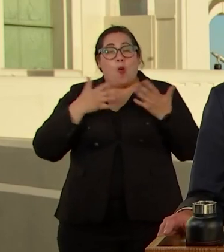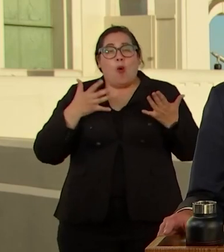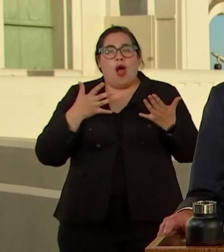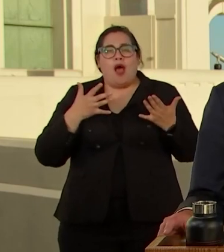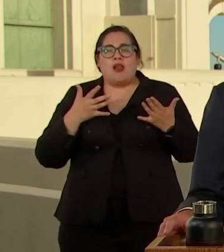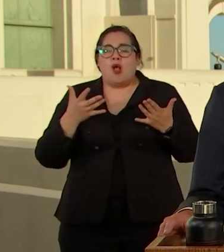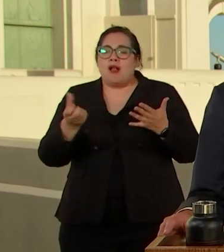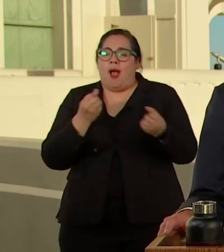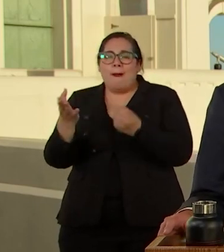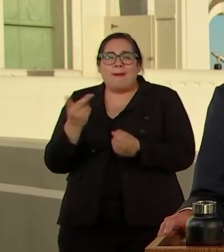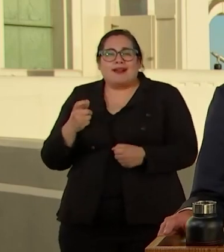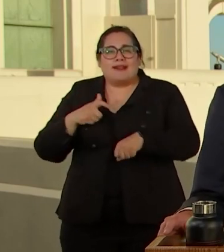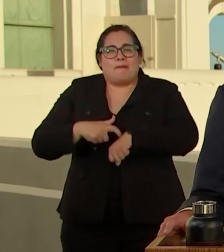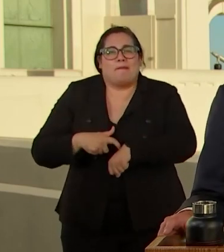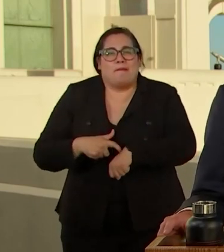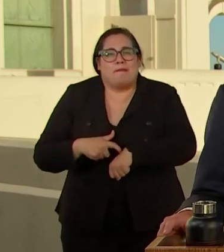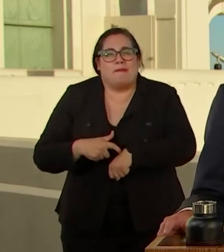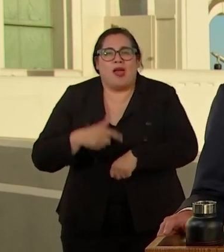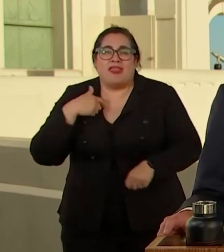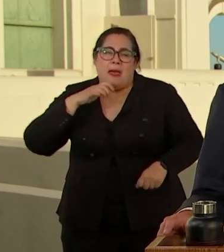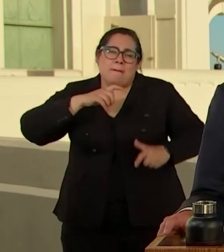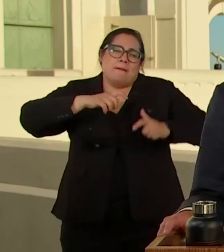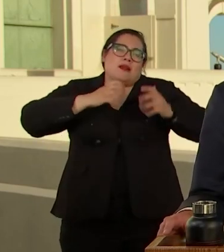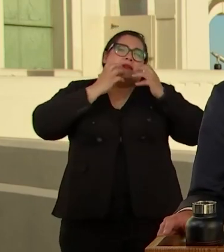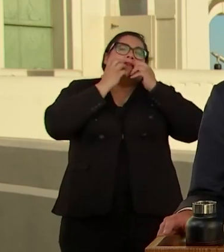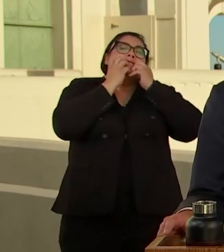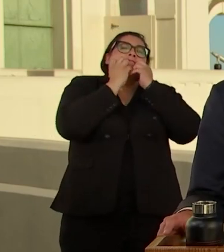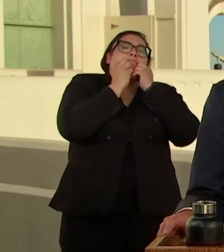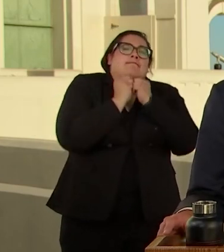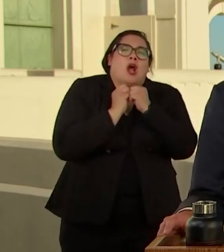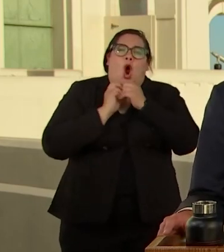TREASURE OF OUR COMMON HOLDING TOWARDS A LIFE SAVING VACCINE